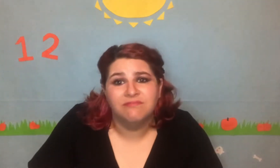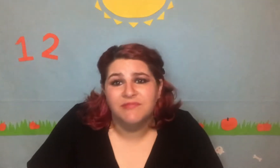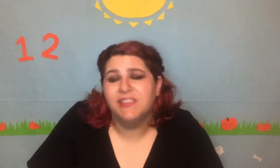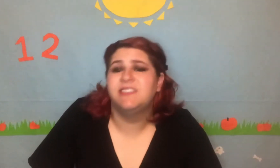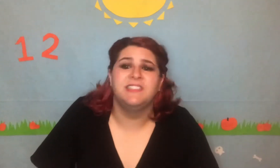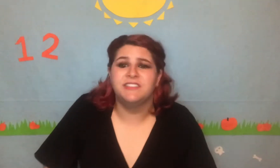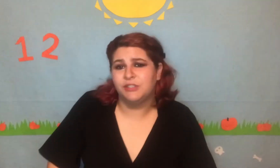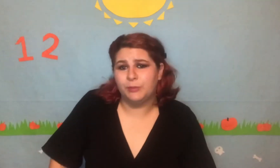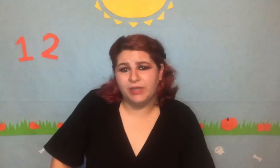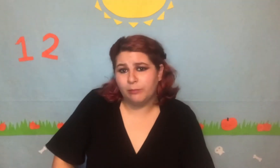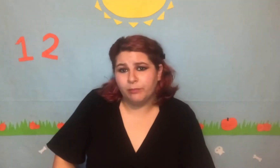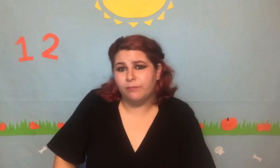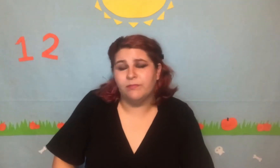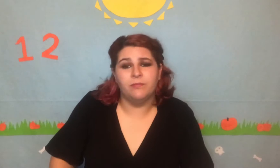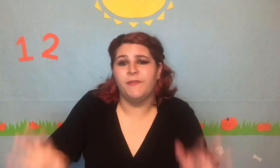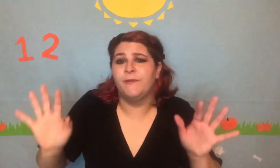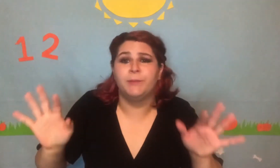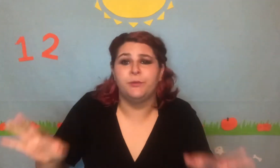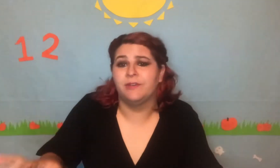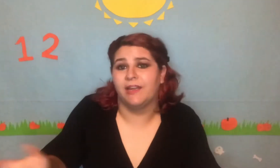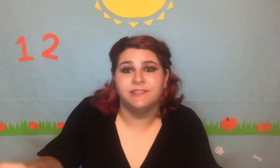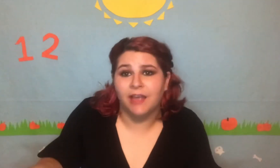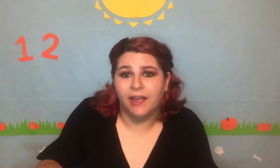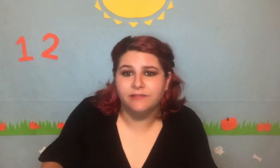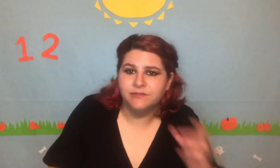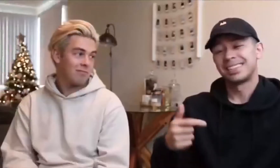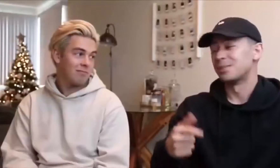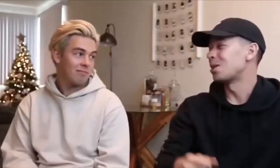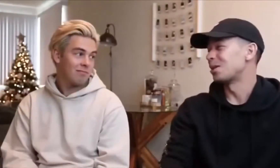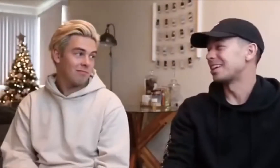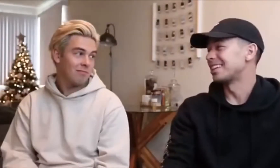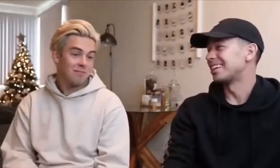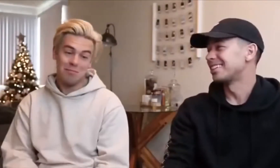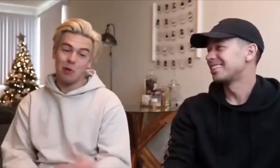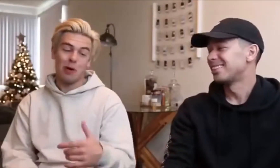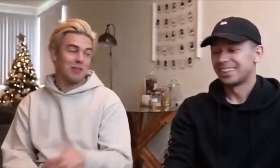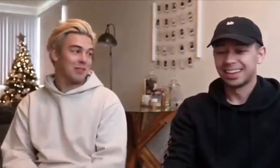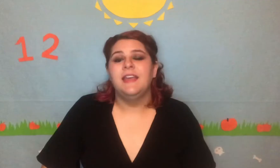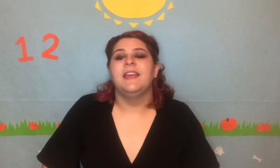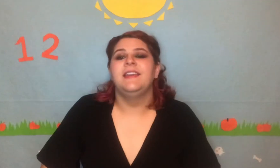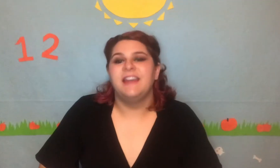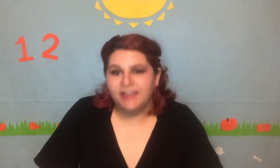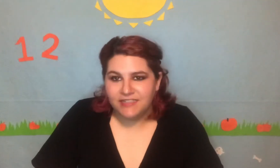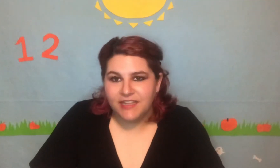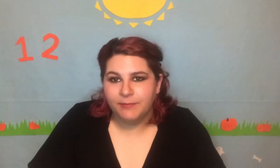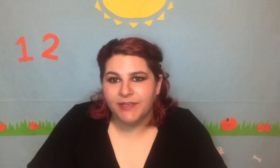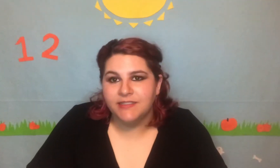because he can still be a blue nice guy. "That's a bar right there." "Bars!" In 19th place is